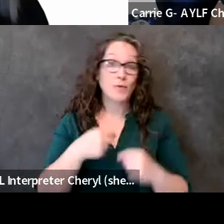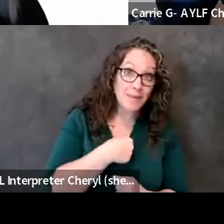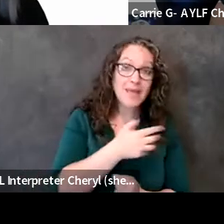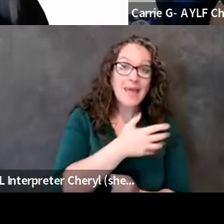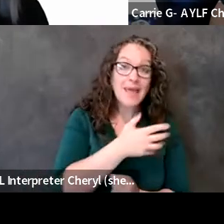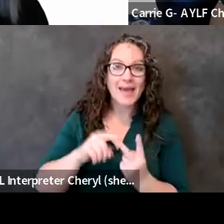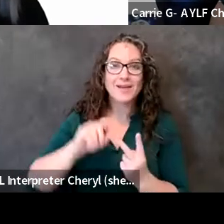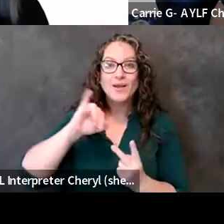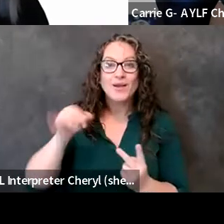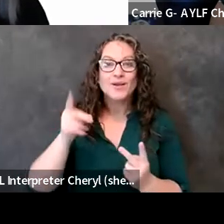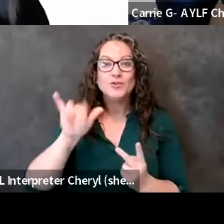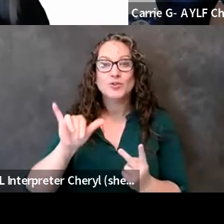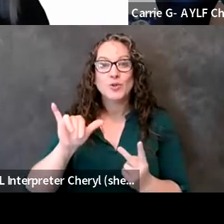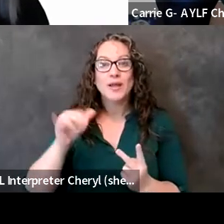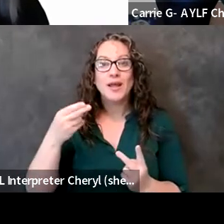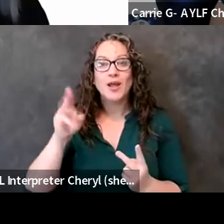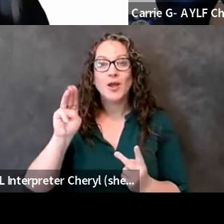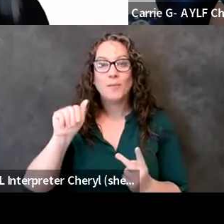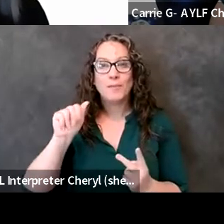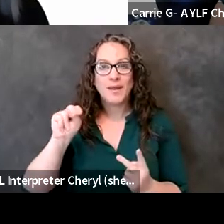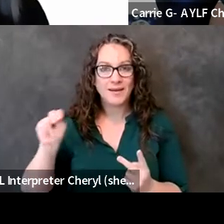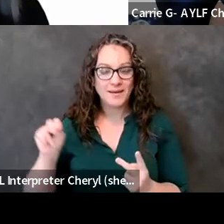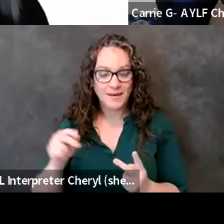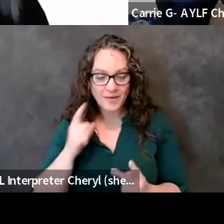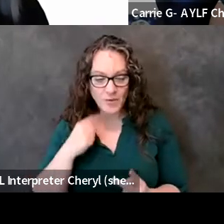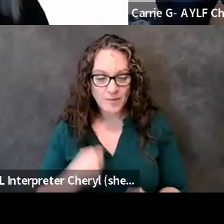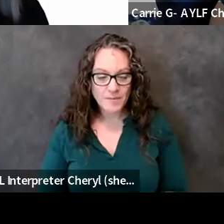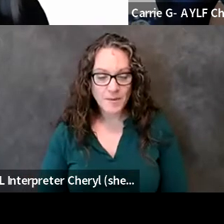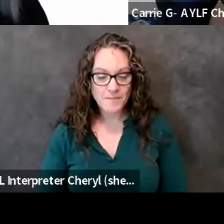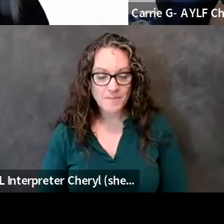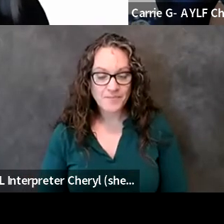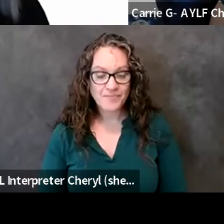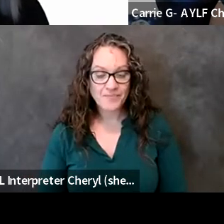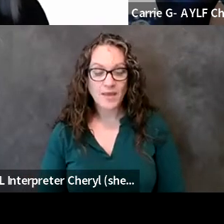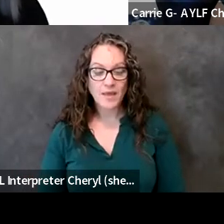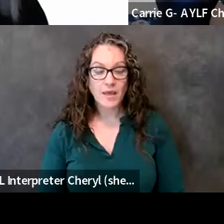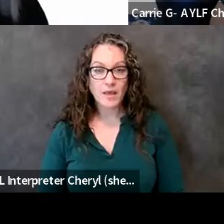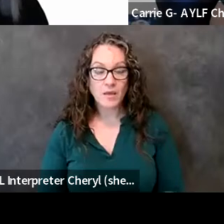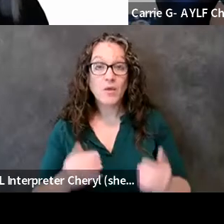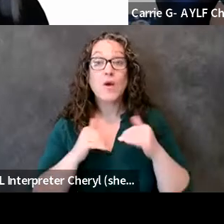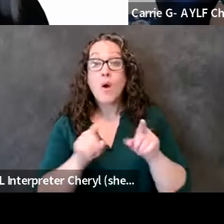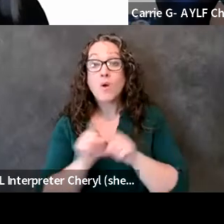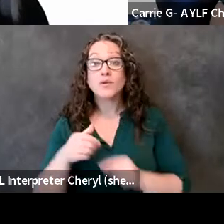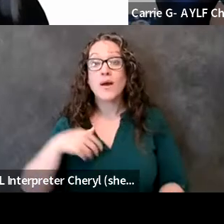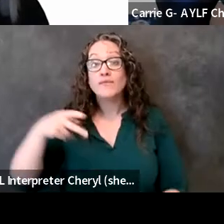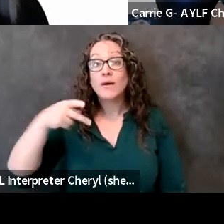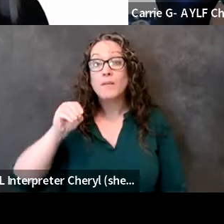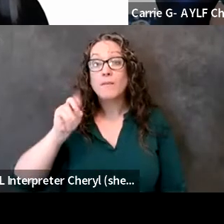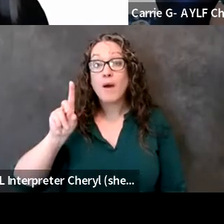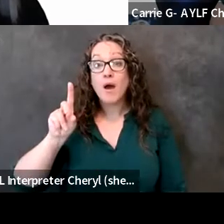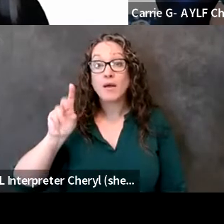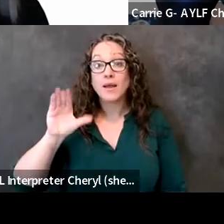and then there's also the um the podcast that i did with judy uh as well i think that was last